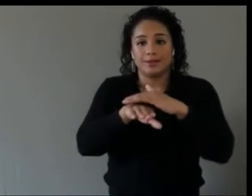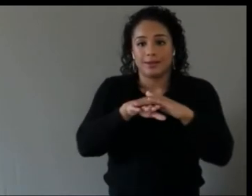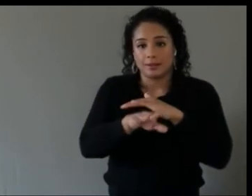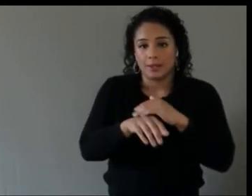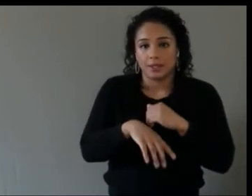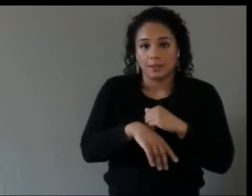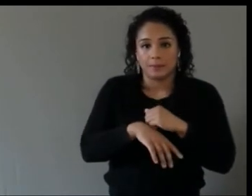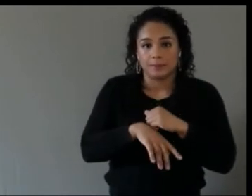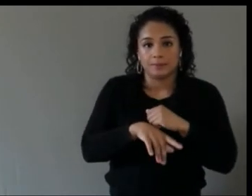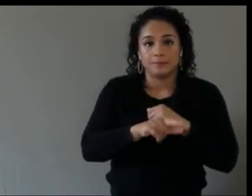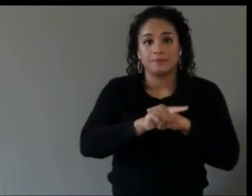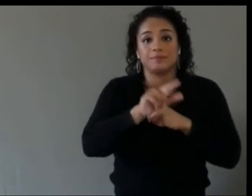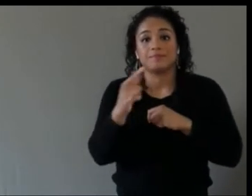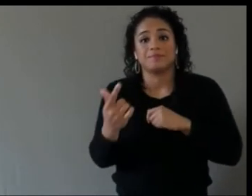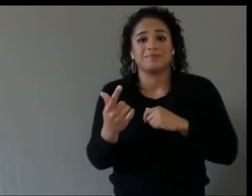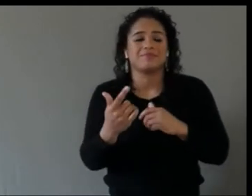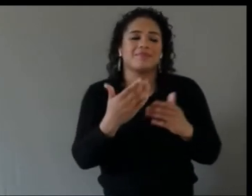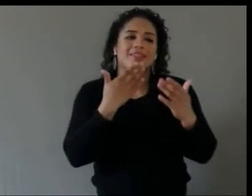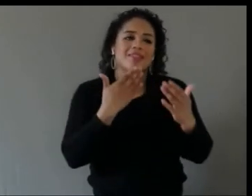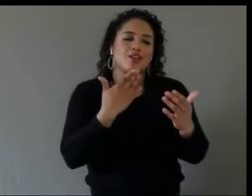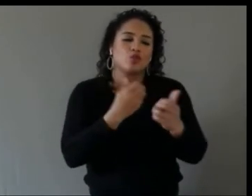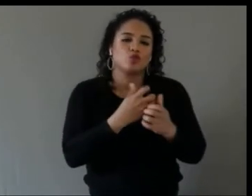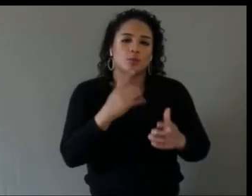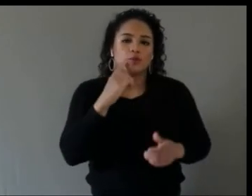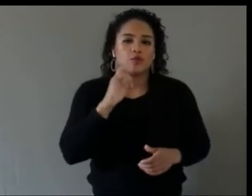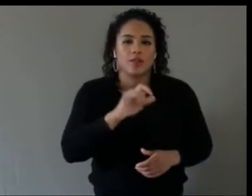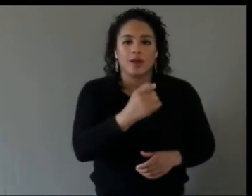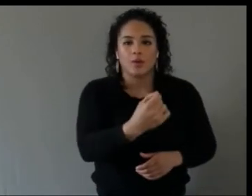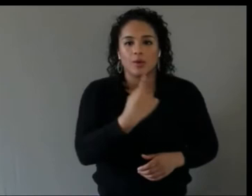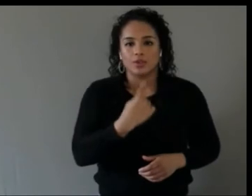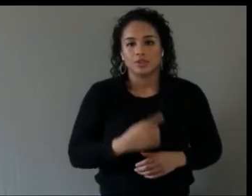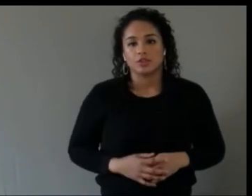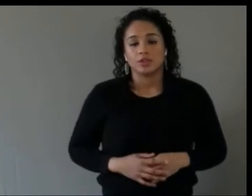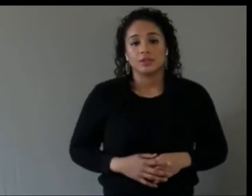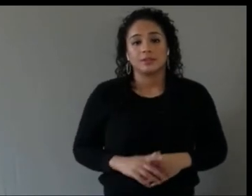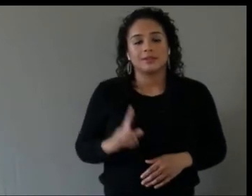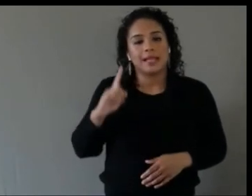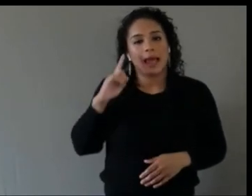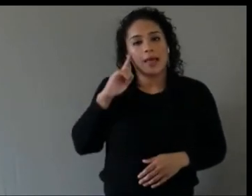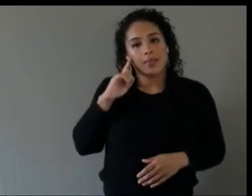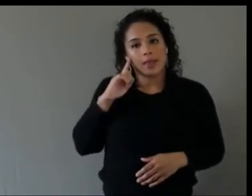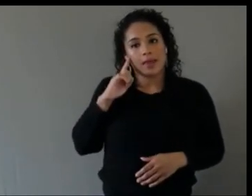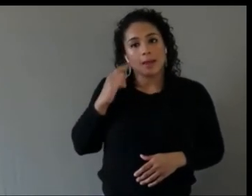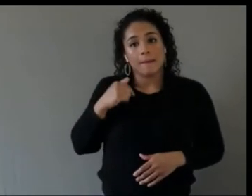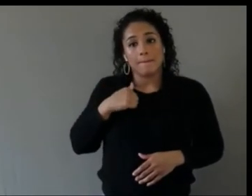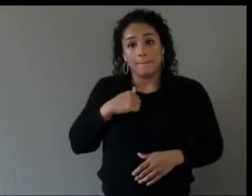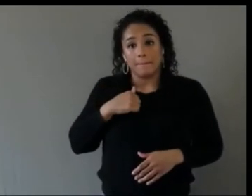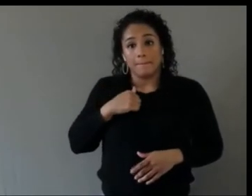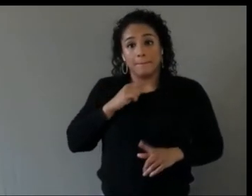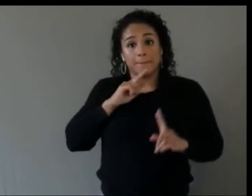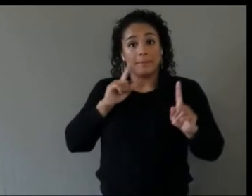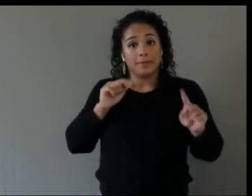I think the best way for me to answer that is to say that first of all, if you are having